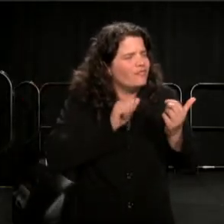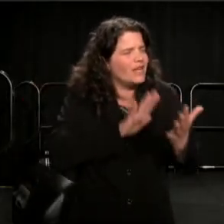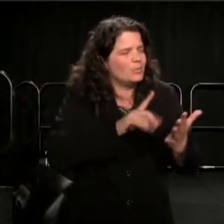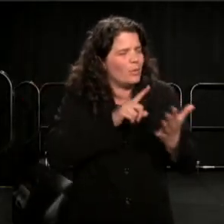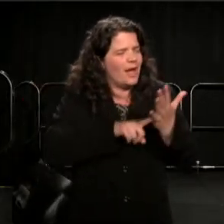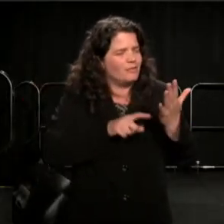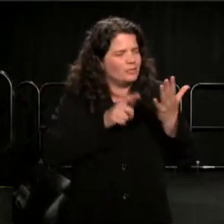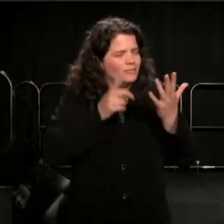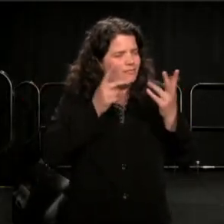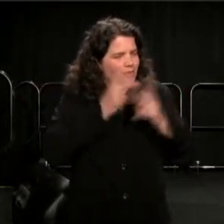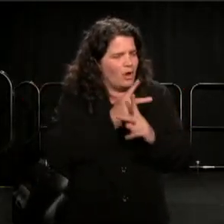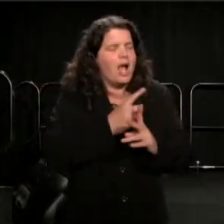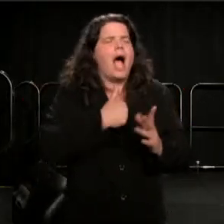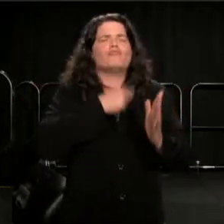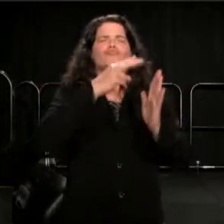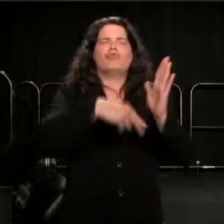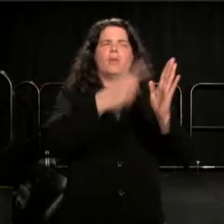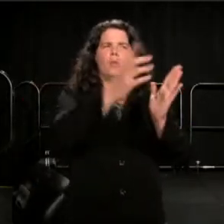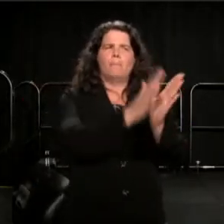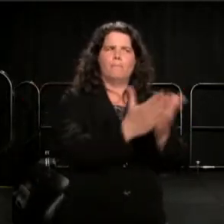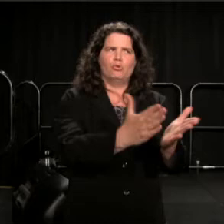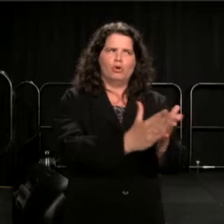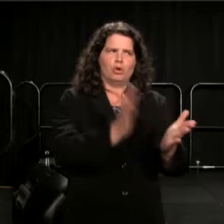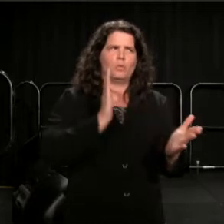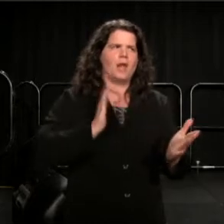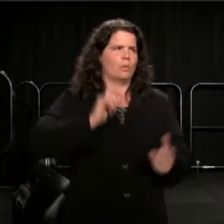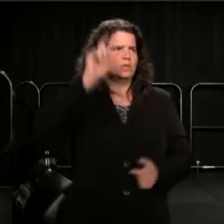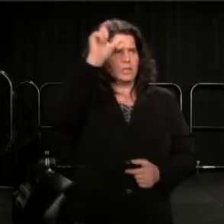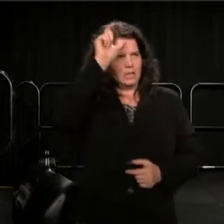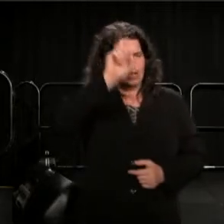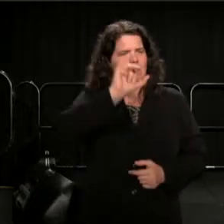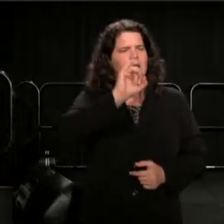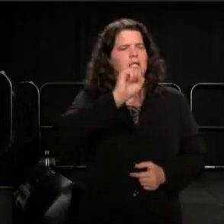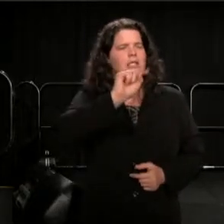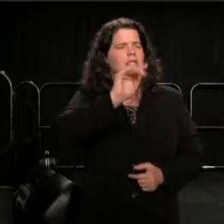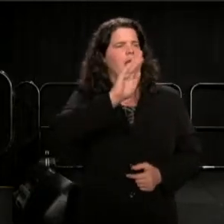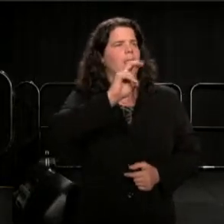when I was in Istanbul, called "The Way It's Supposed to be."